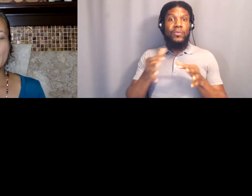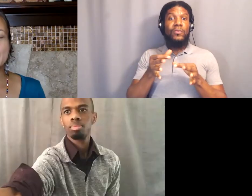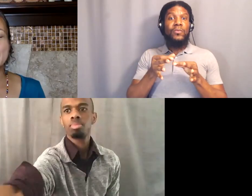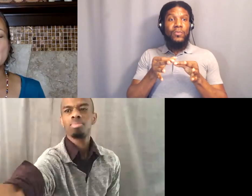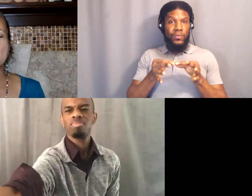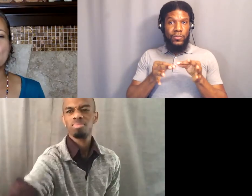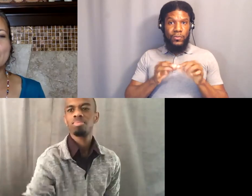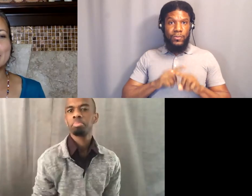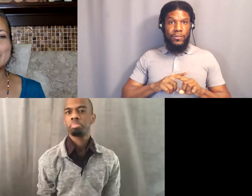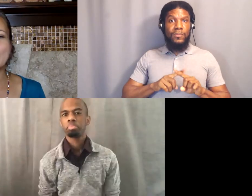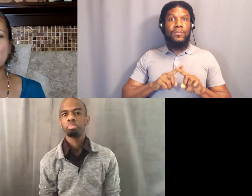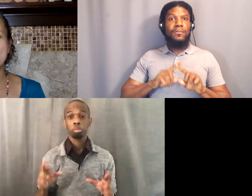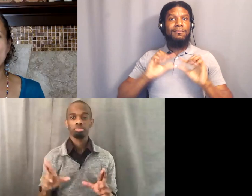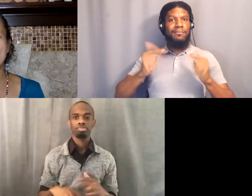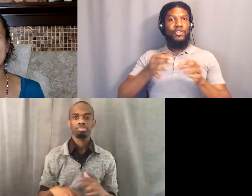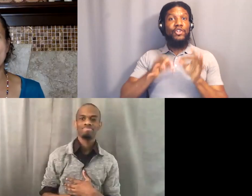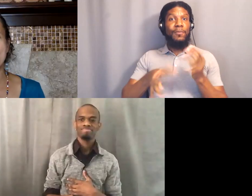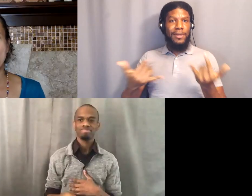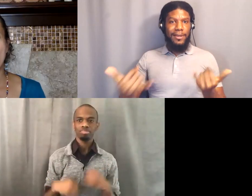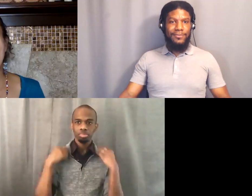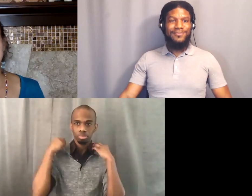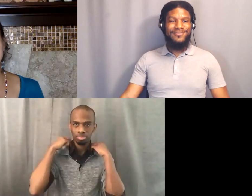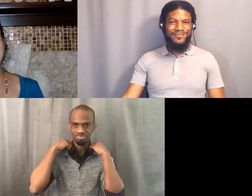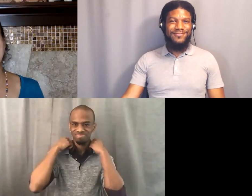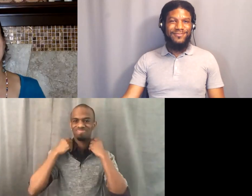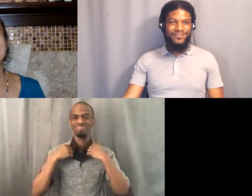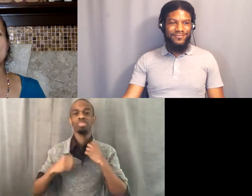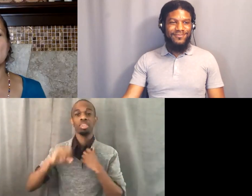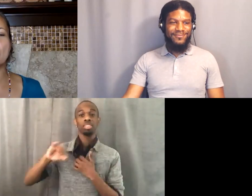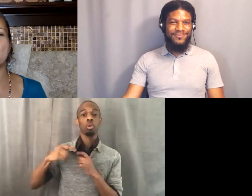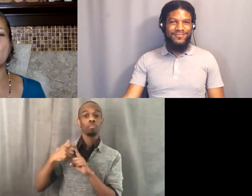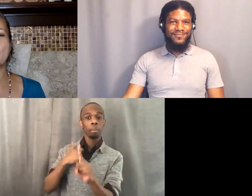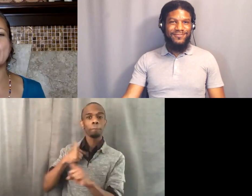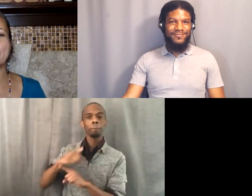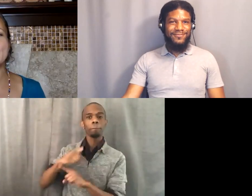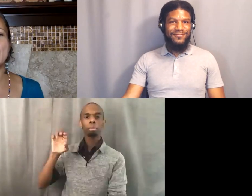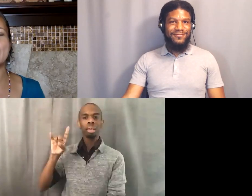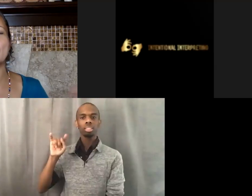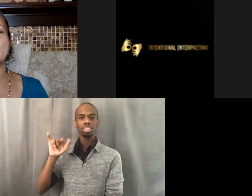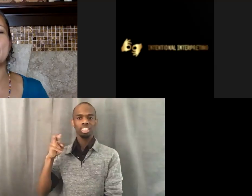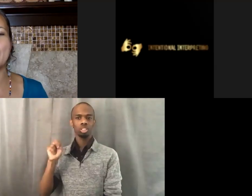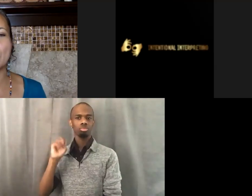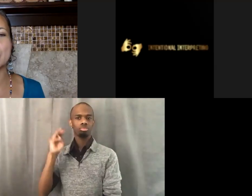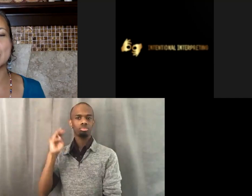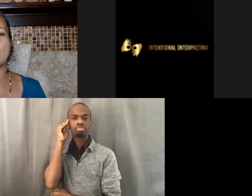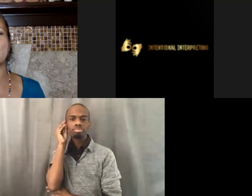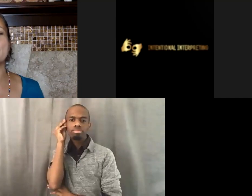is that the struggle itself is a victory. Every day that we struggle forward, every day that we commit ourselves